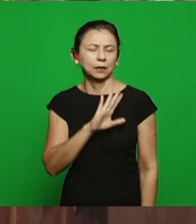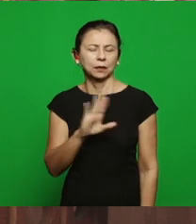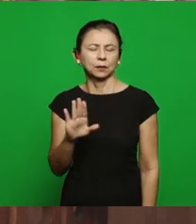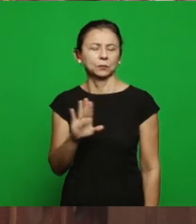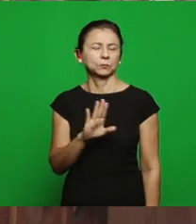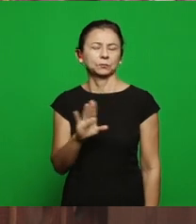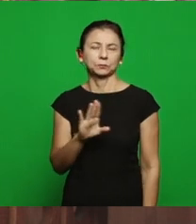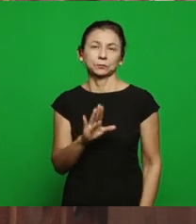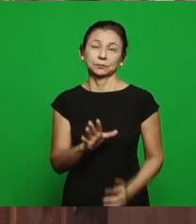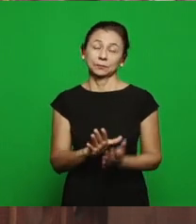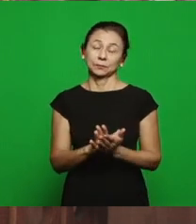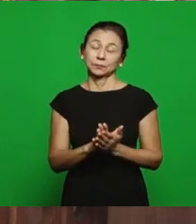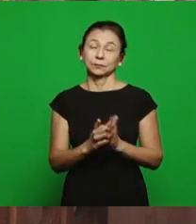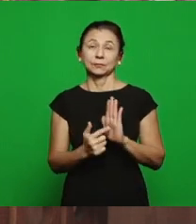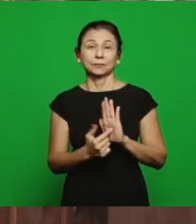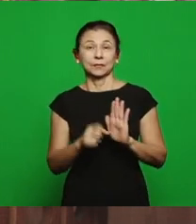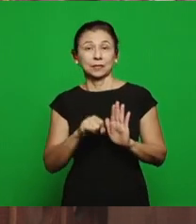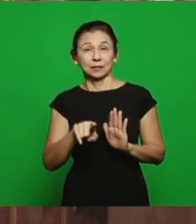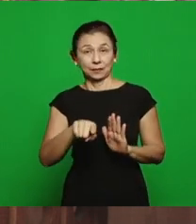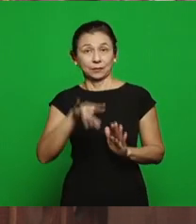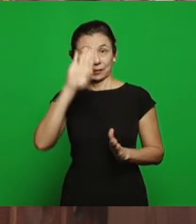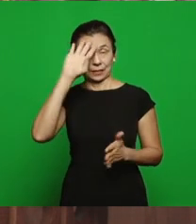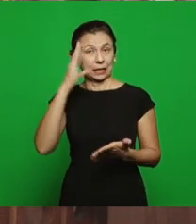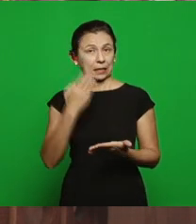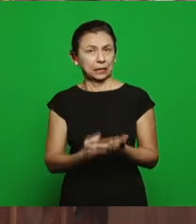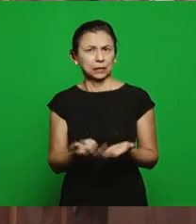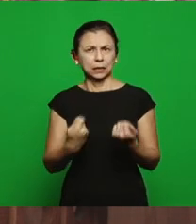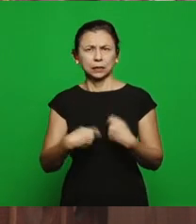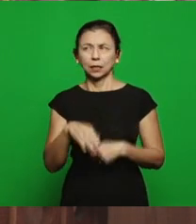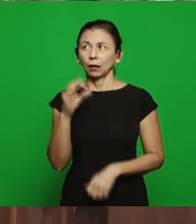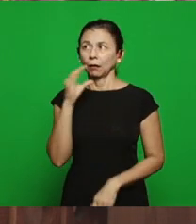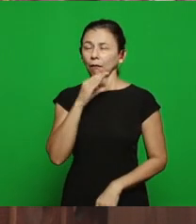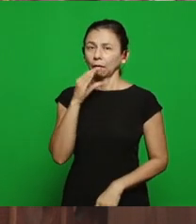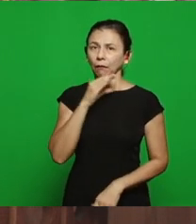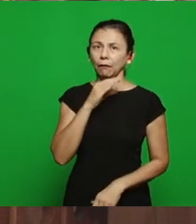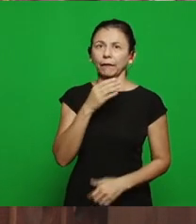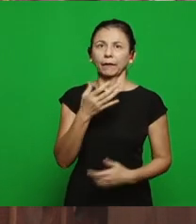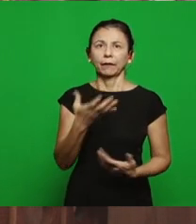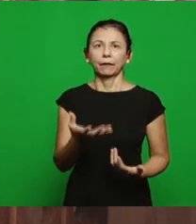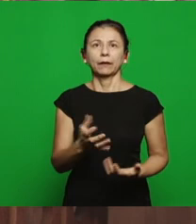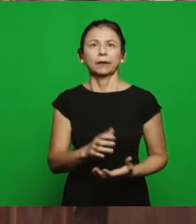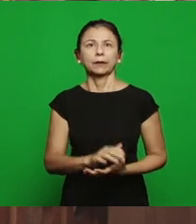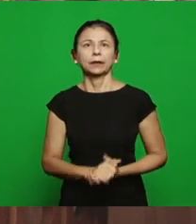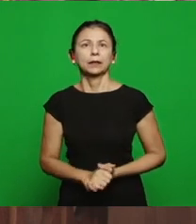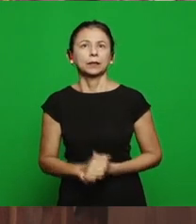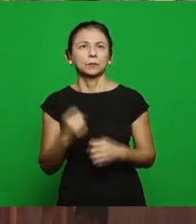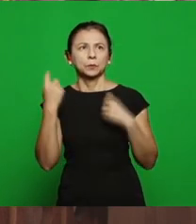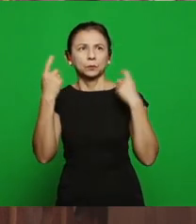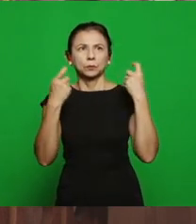the word says: who believes doesn't hurry, in discern things that have to be by the Holy Spirit